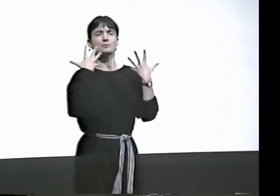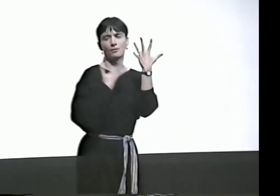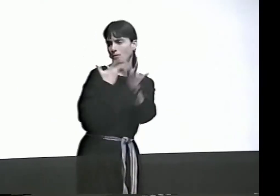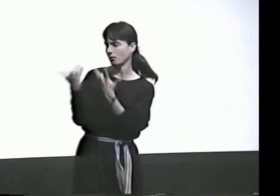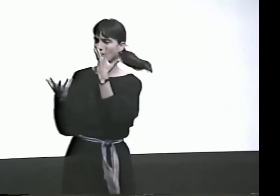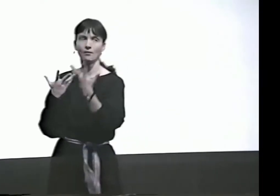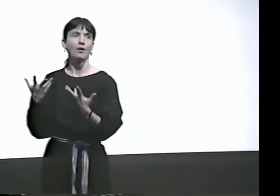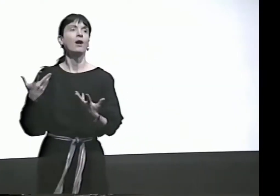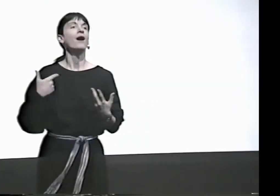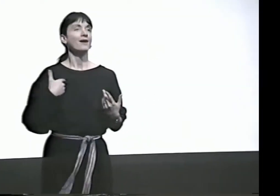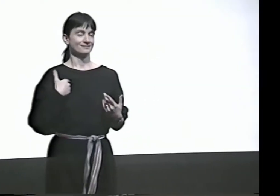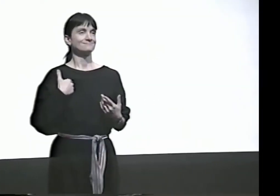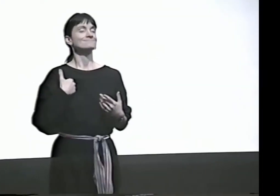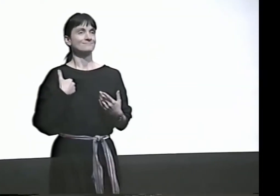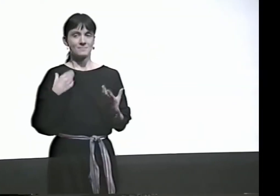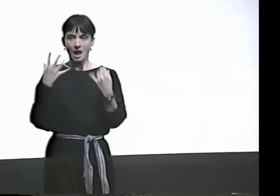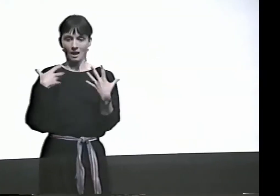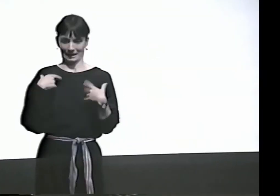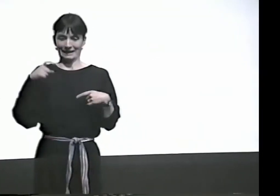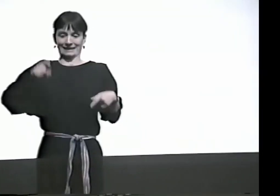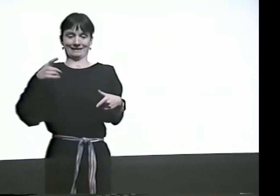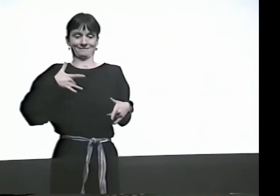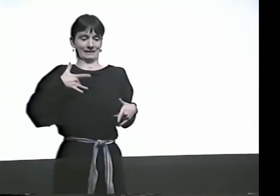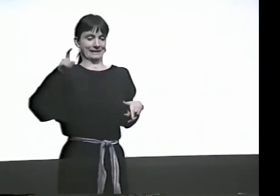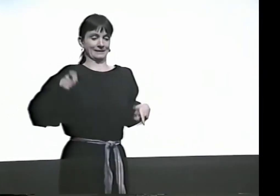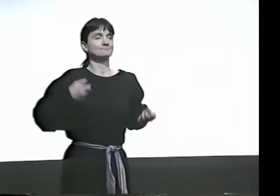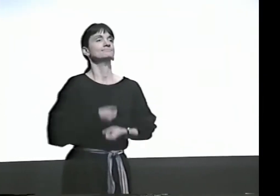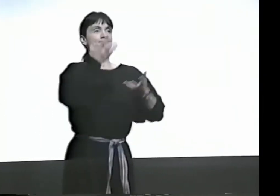IT'S ALL AN INSPIRATION FOR ME TO CREATE.